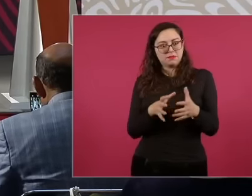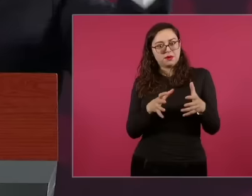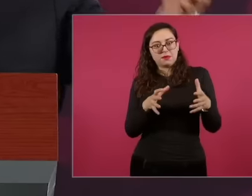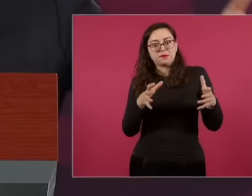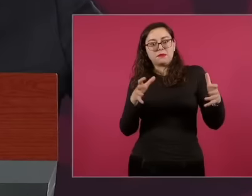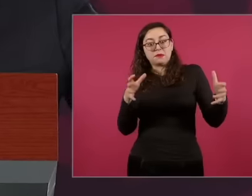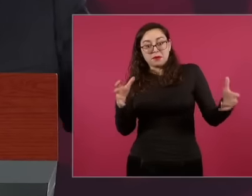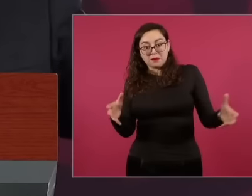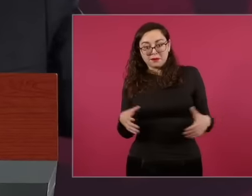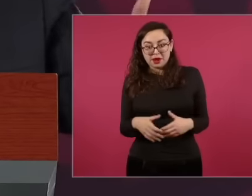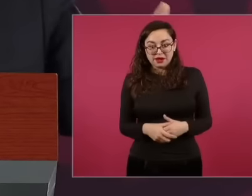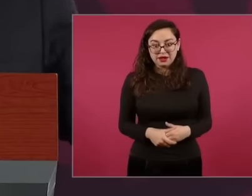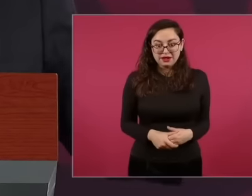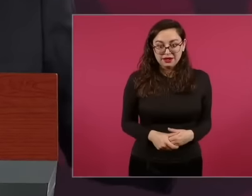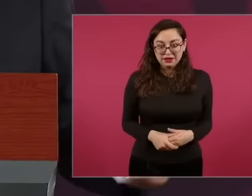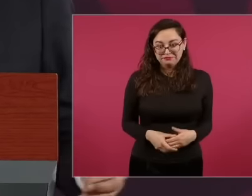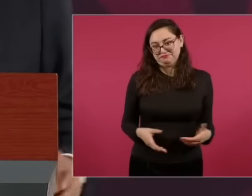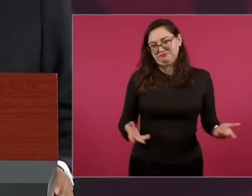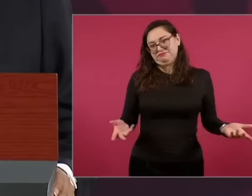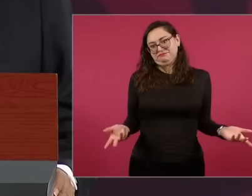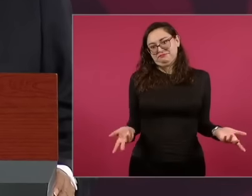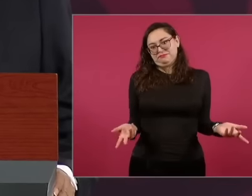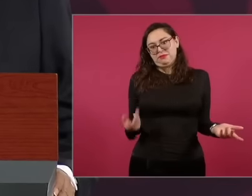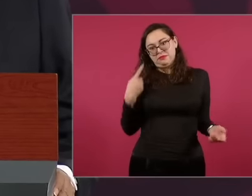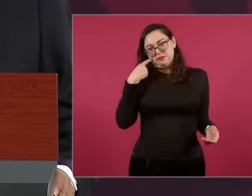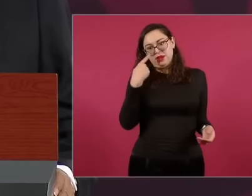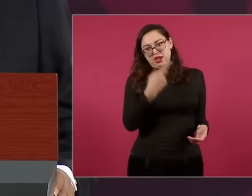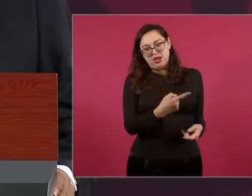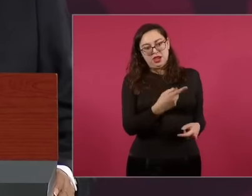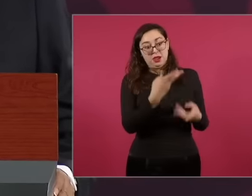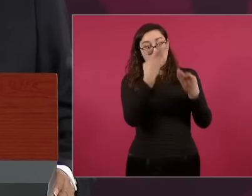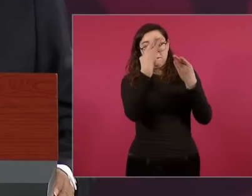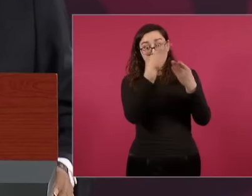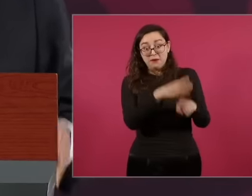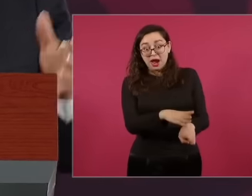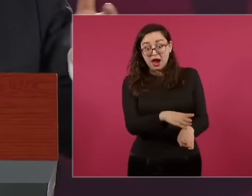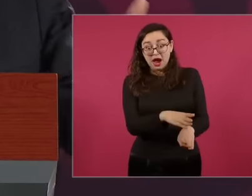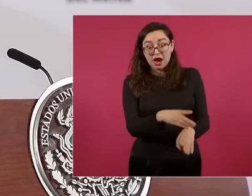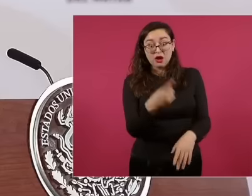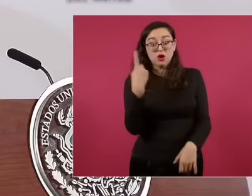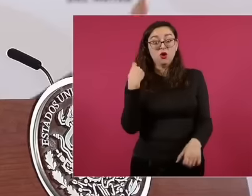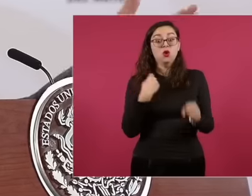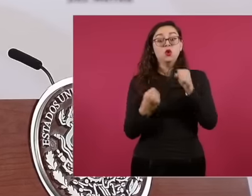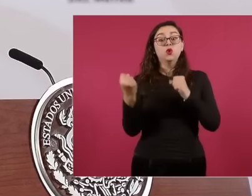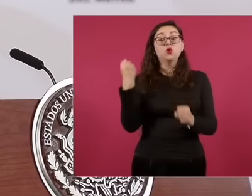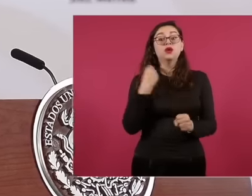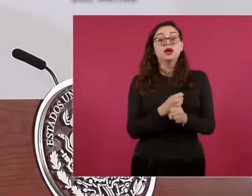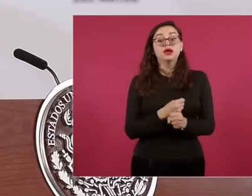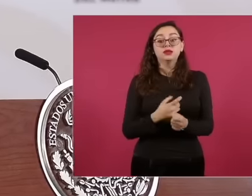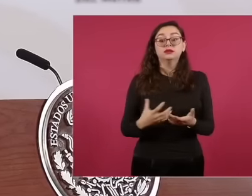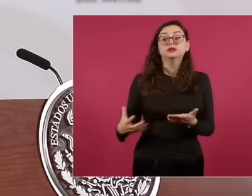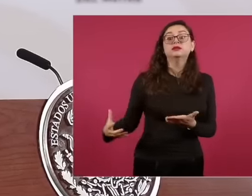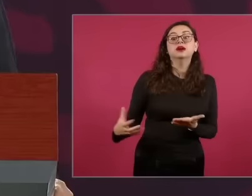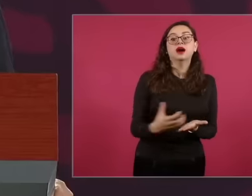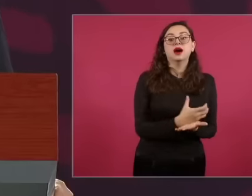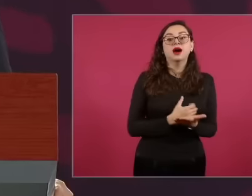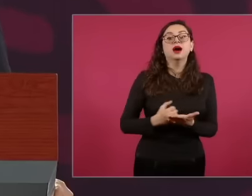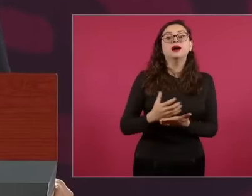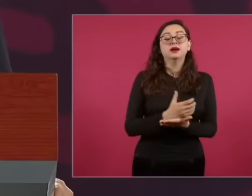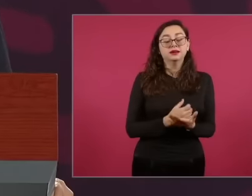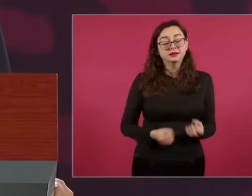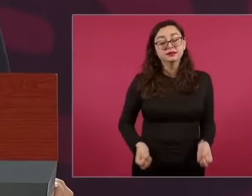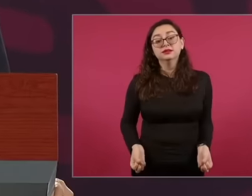I just said that the bankers benefited last year they obtained profits of